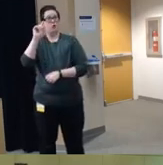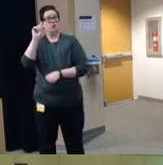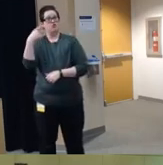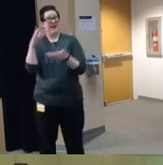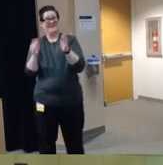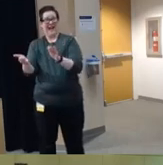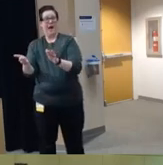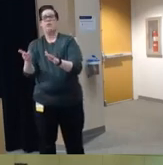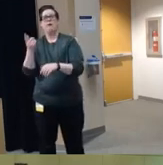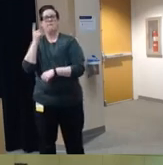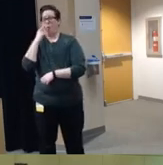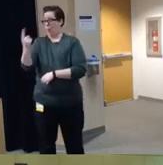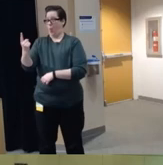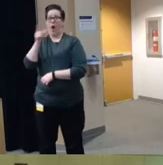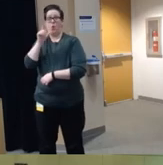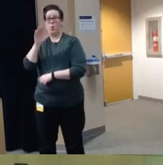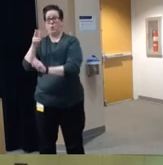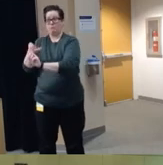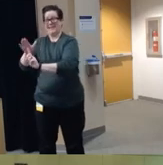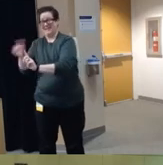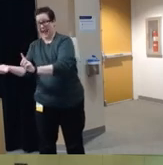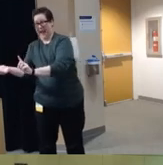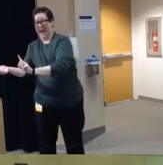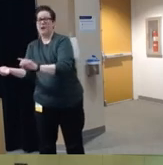child who dies from a firearm injury in the US we estimate that roughly two